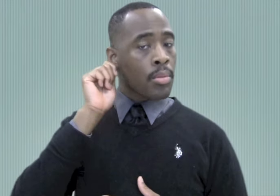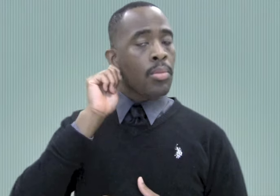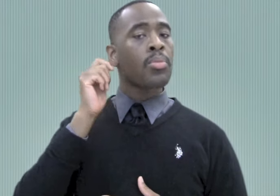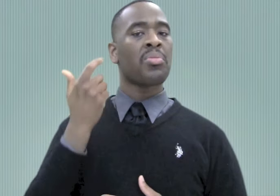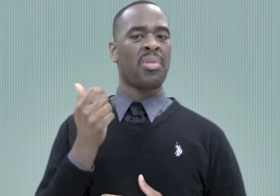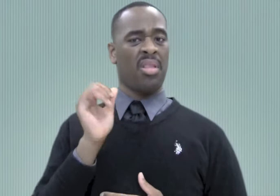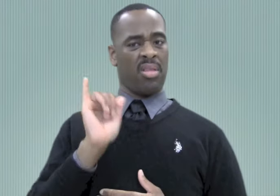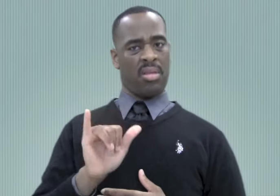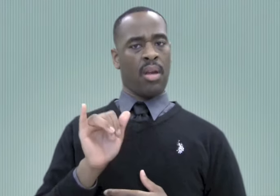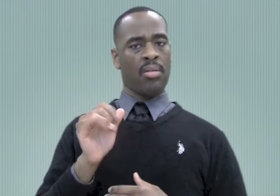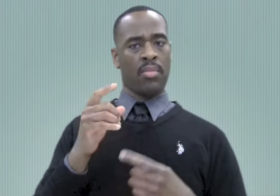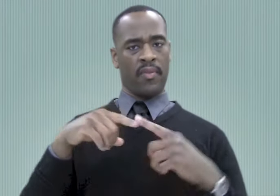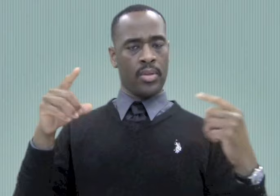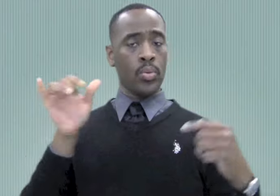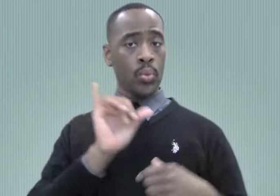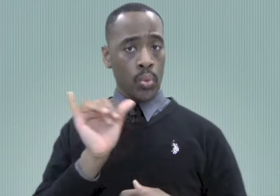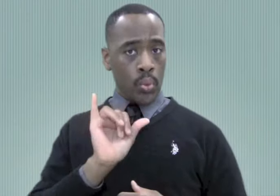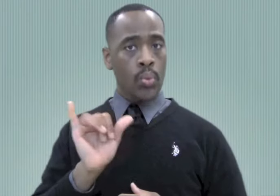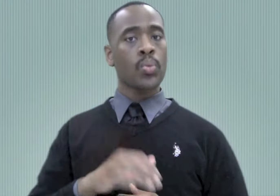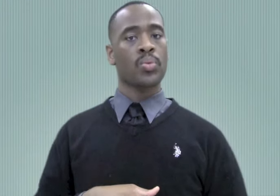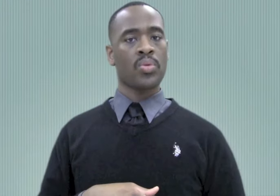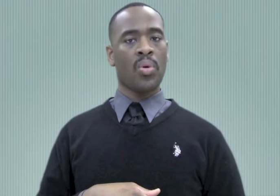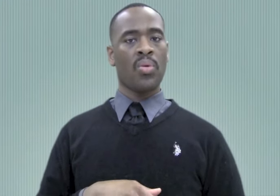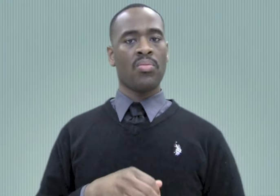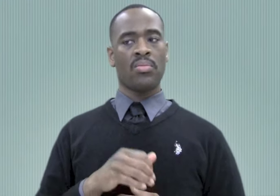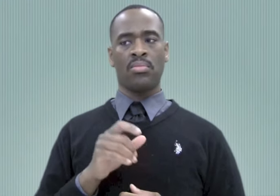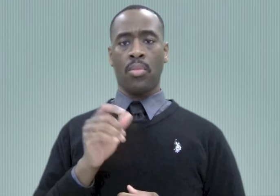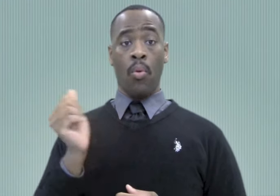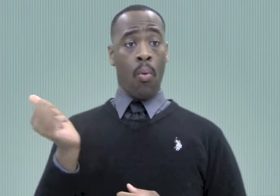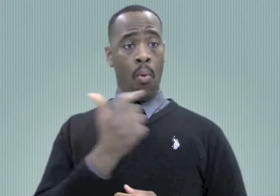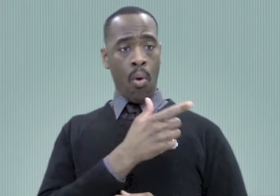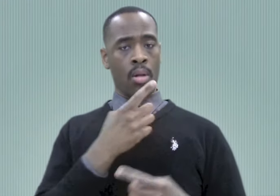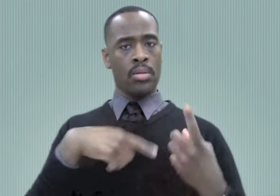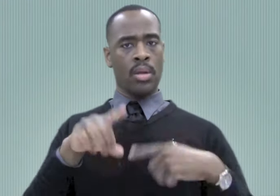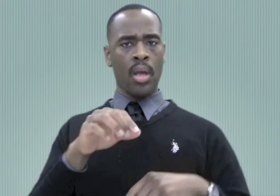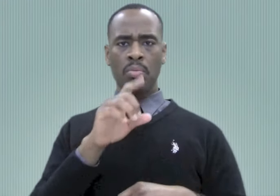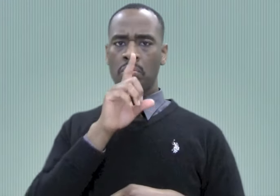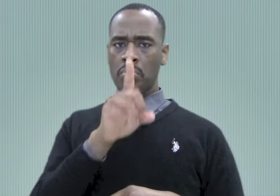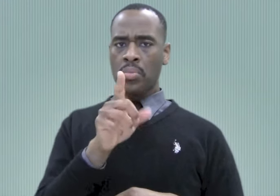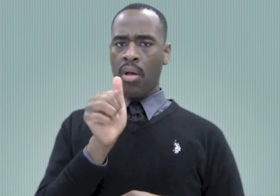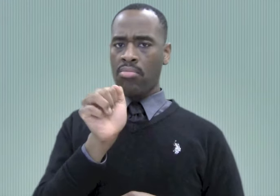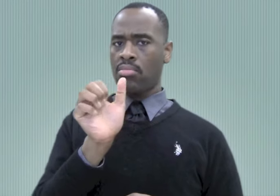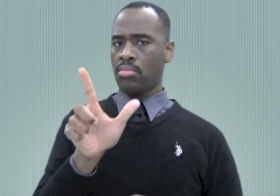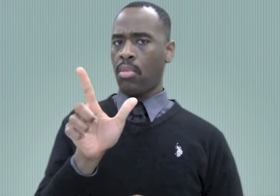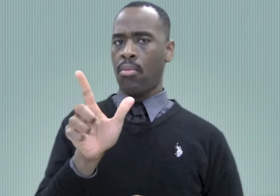on the ear. Those are some variants of BIRTHDAY. All of them are part of ASL and they are accepted by the Deaf